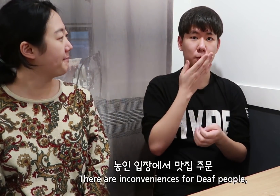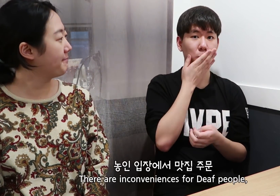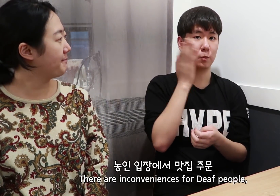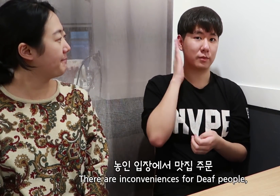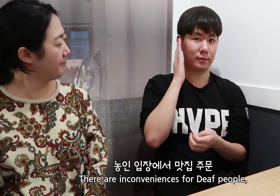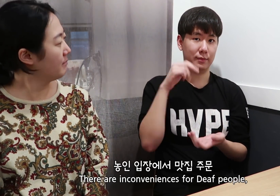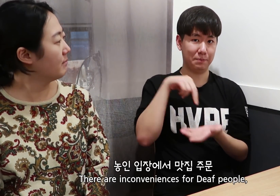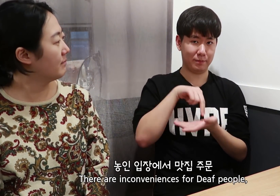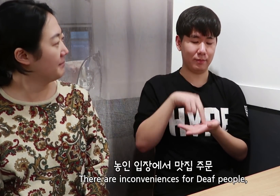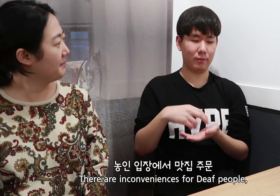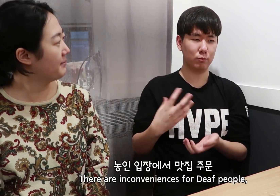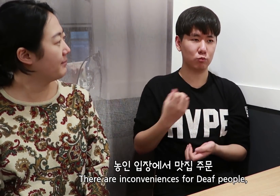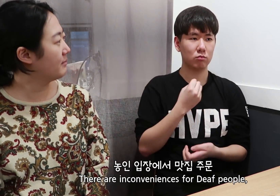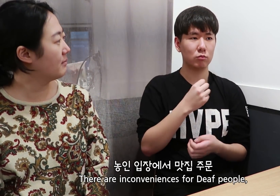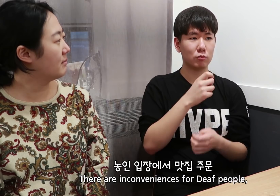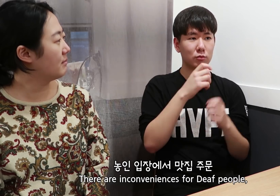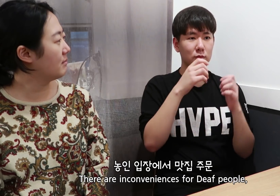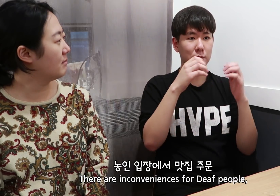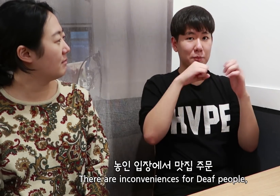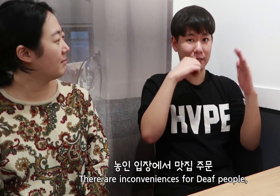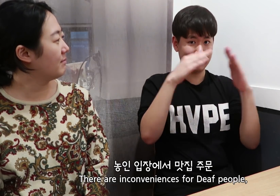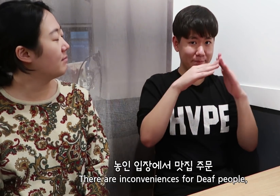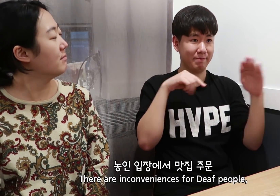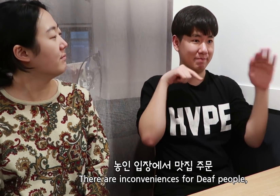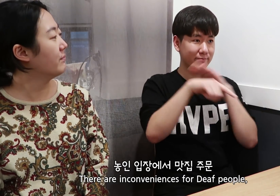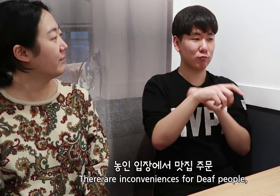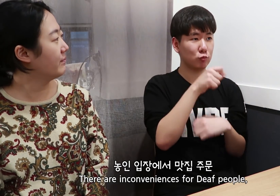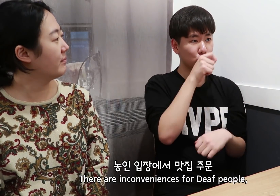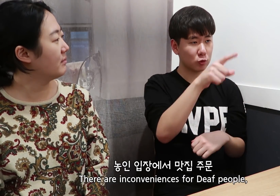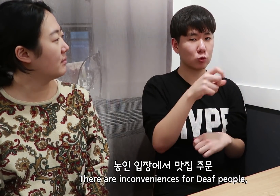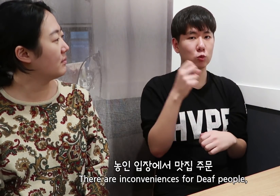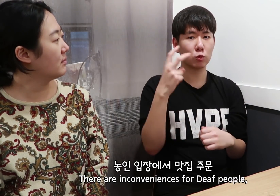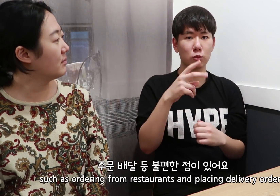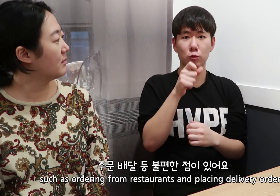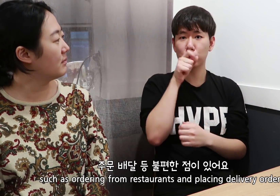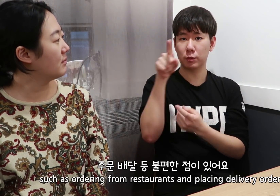There are inconveniences for Deaf people,